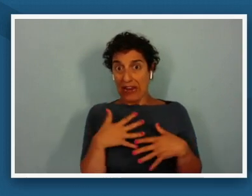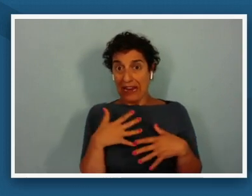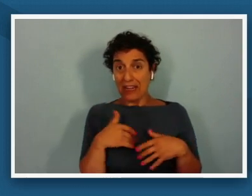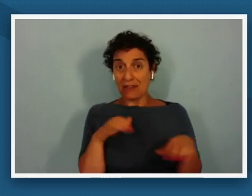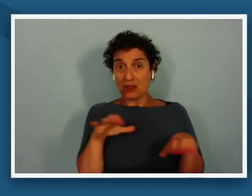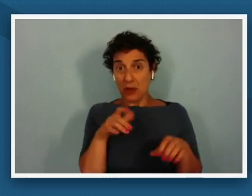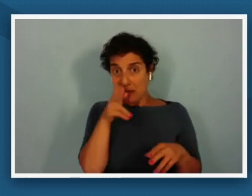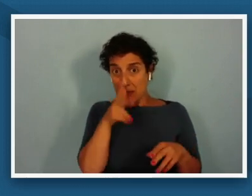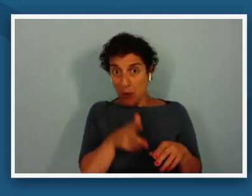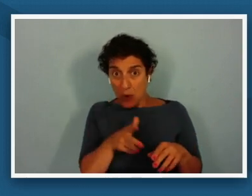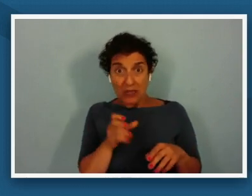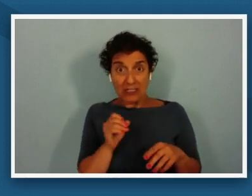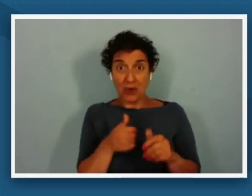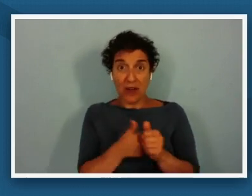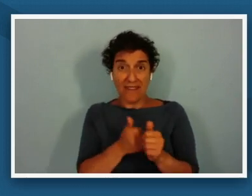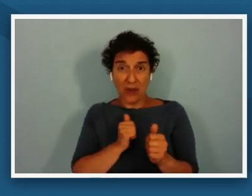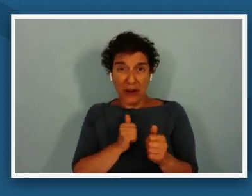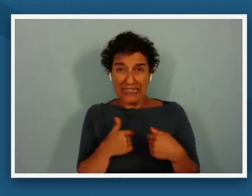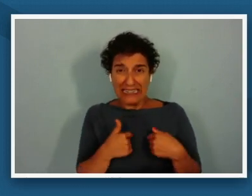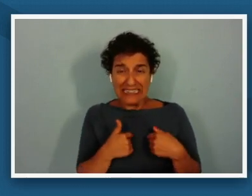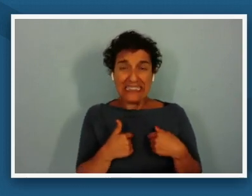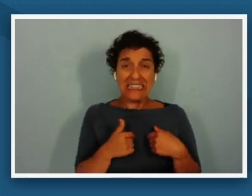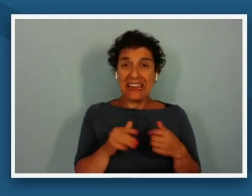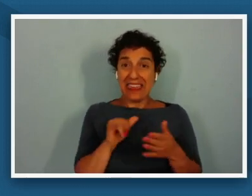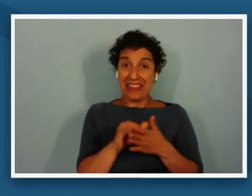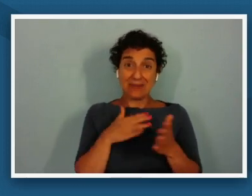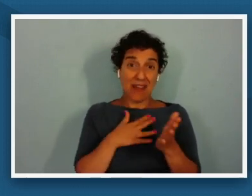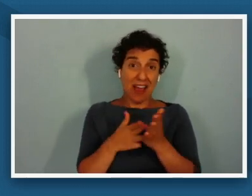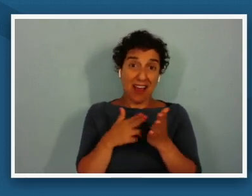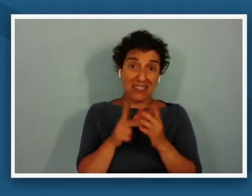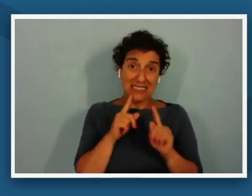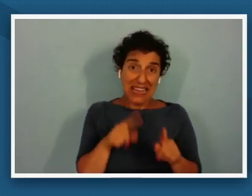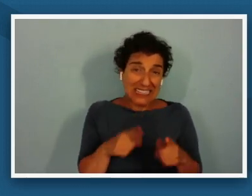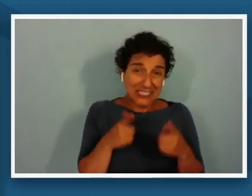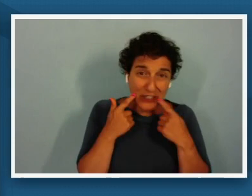um that's that's my honest answer